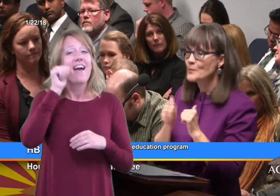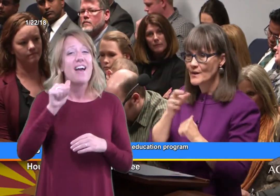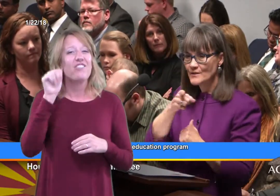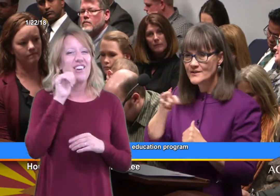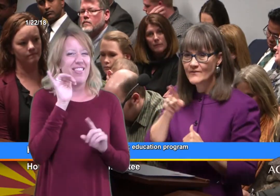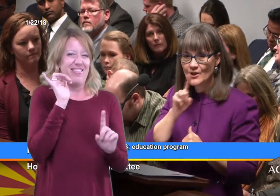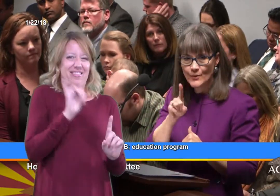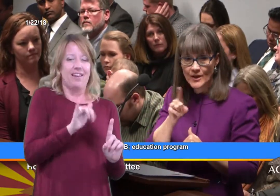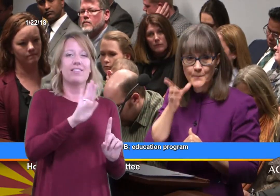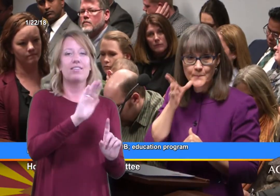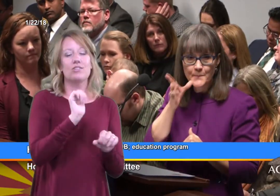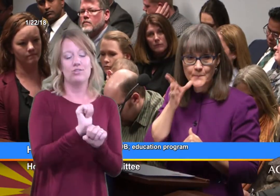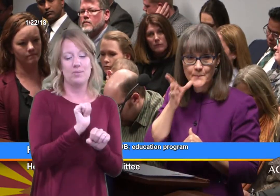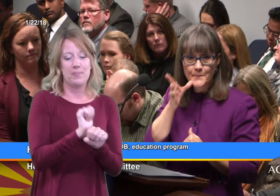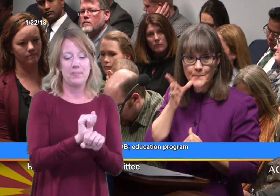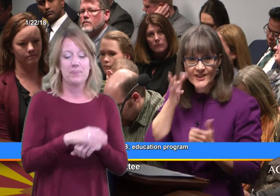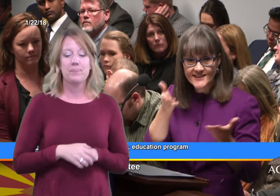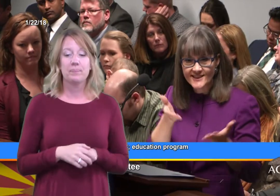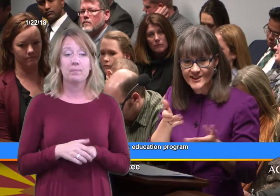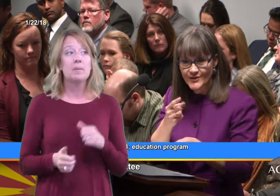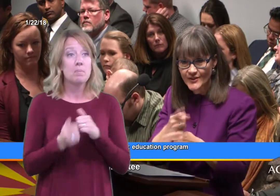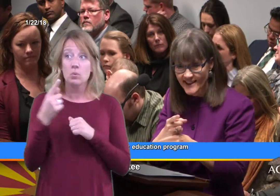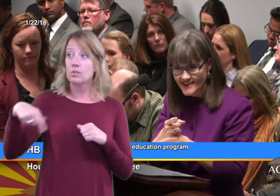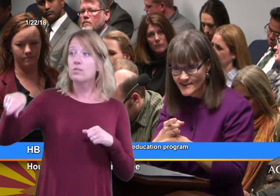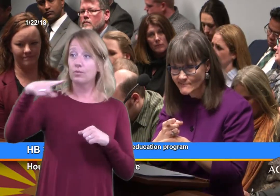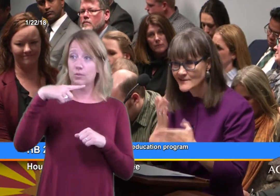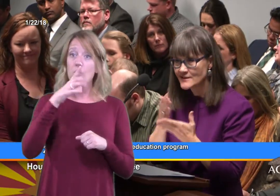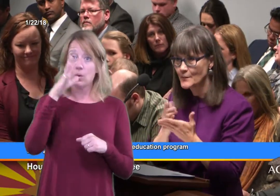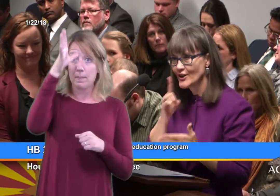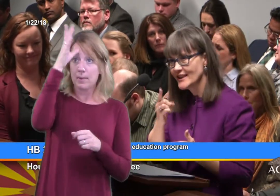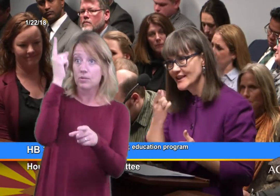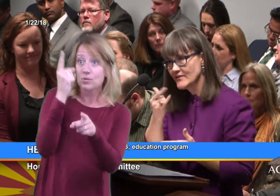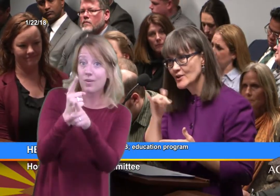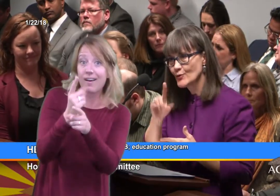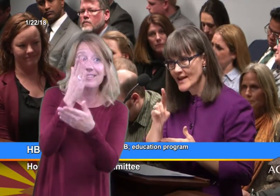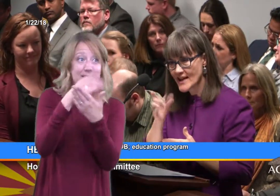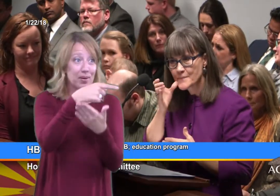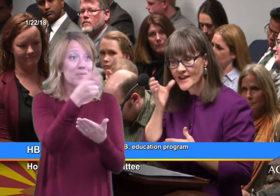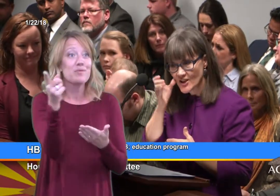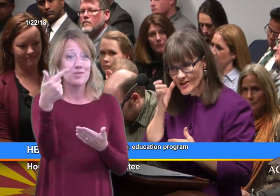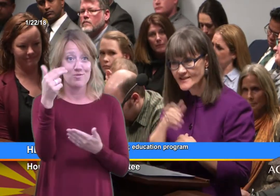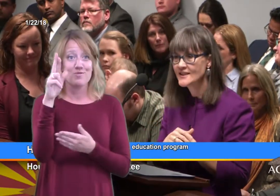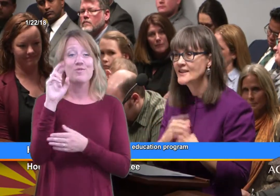Most of you are parents here, right? Some are even grandparents.